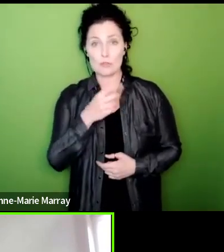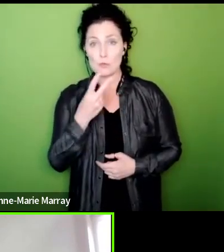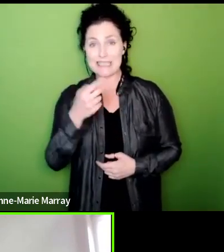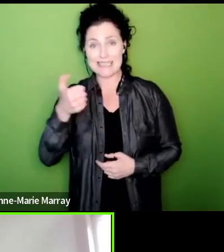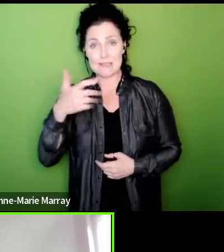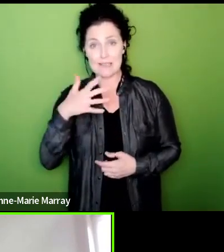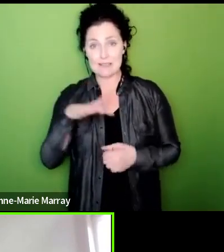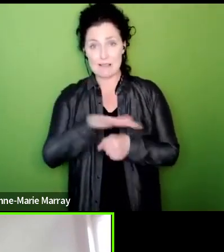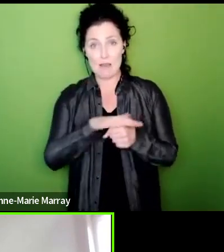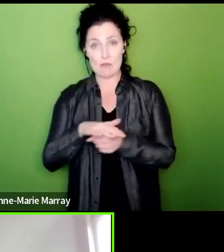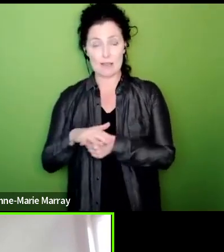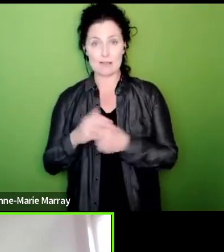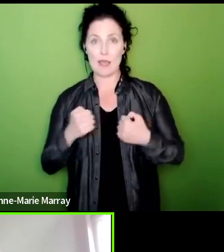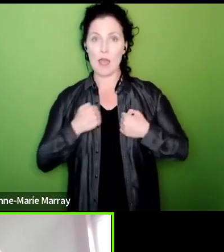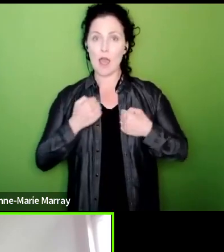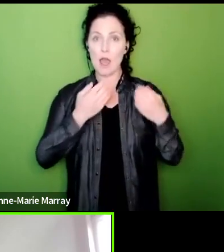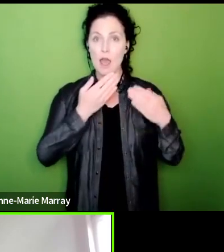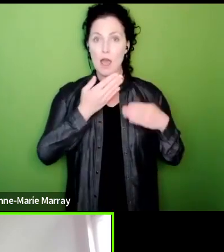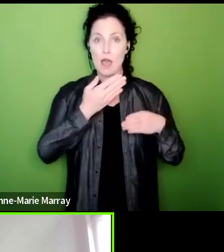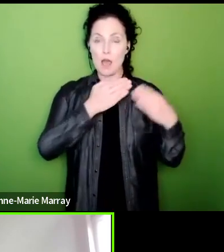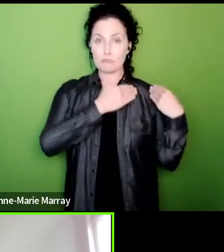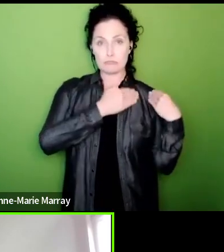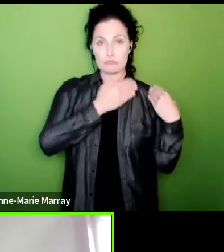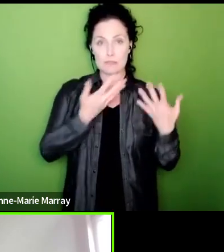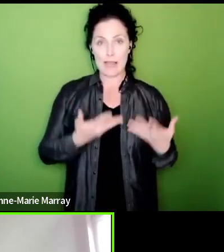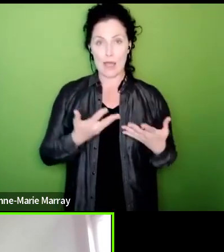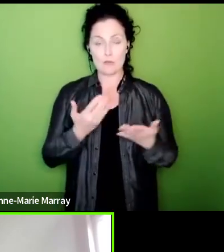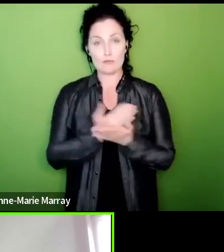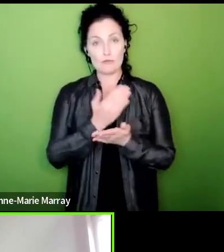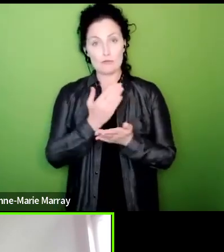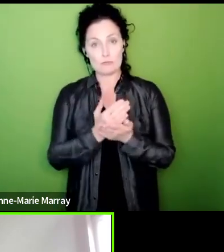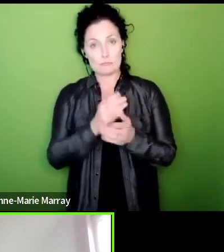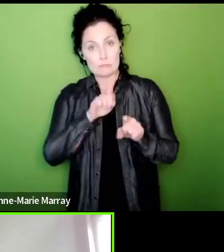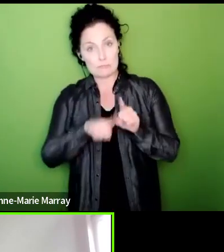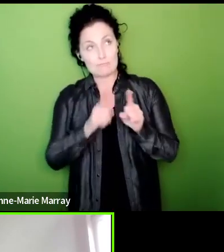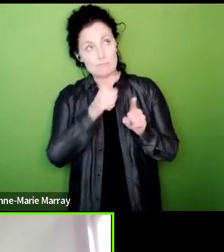to try to persuade them to make concessions in the next week but if that doesn't happen is to ensure